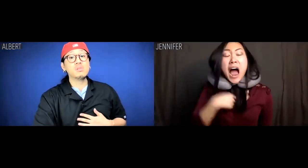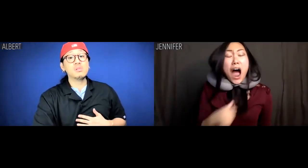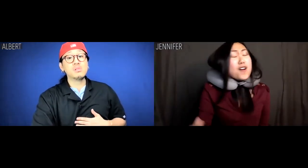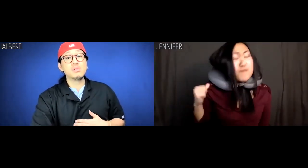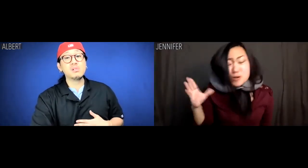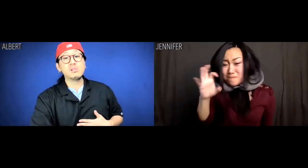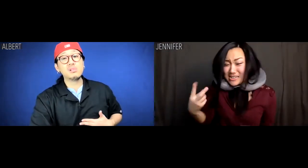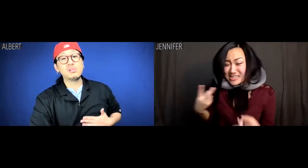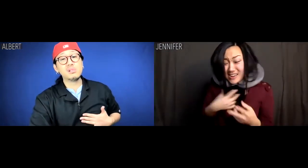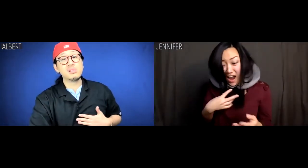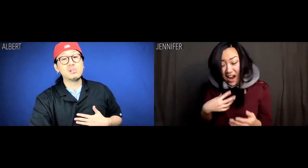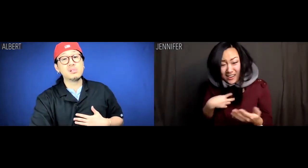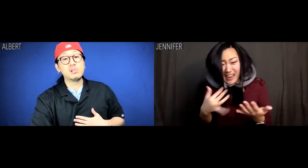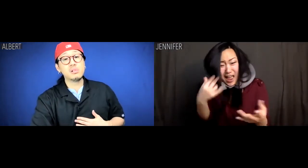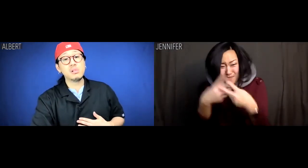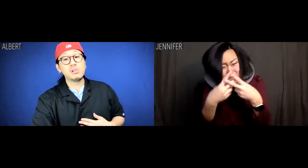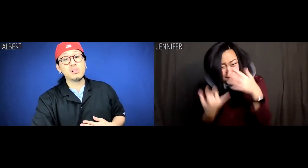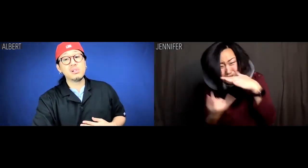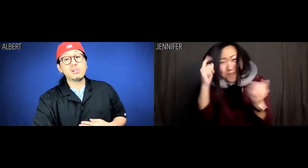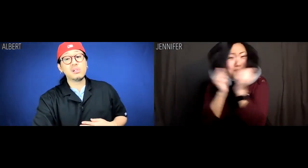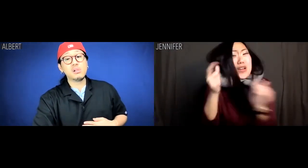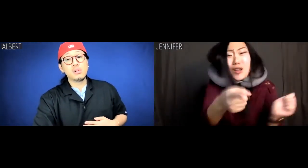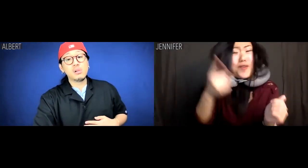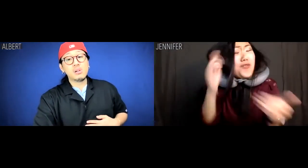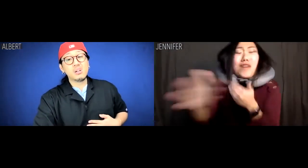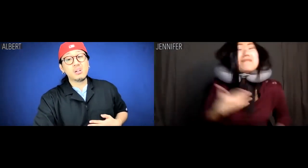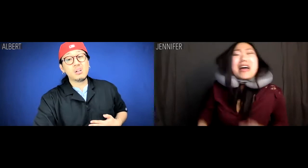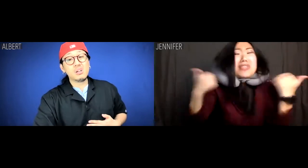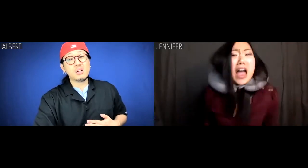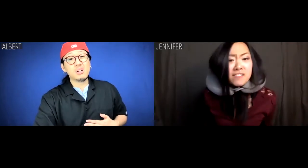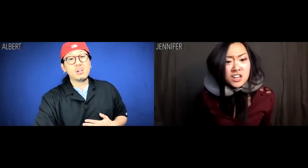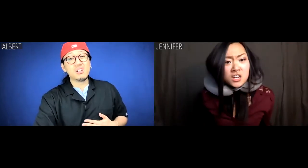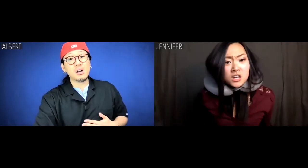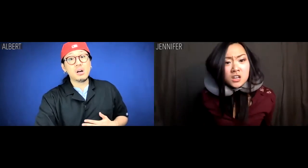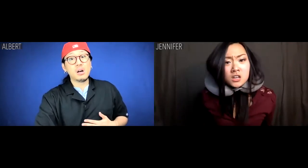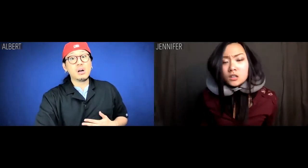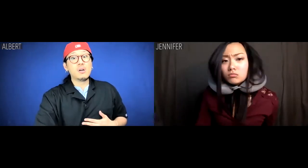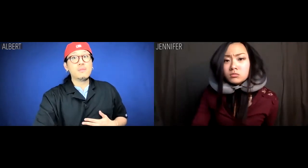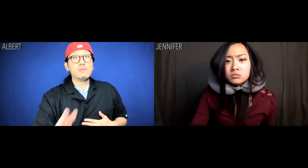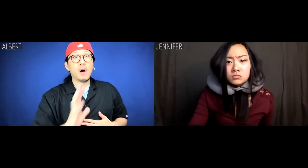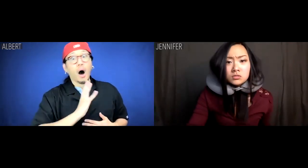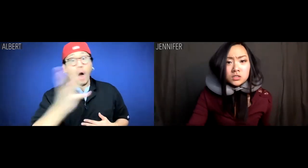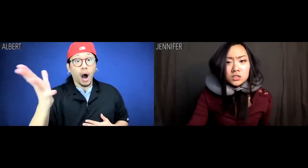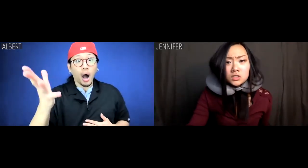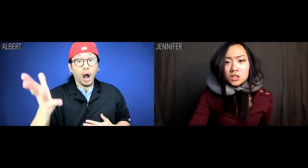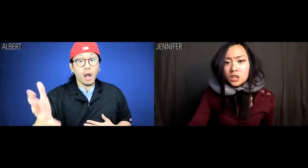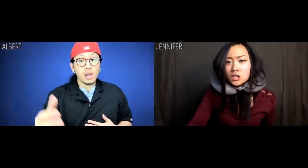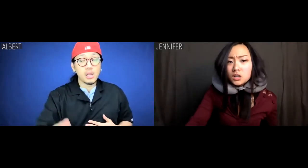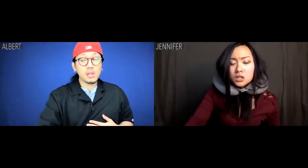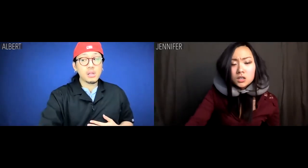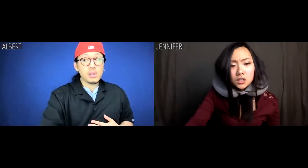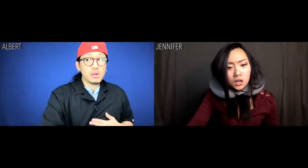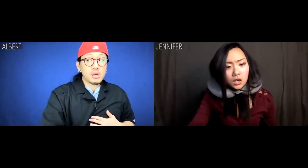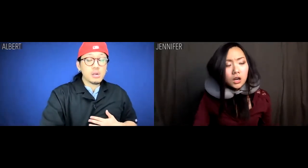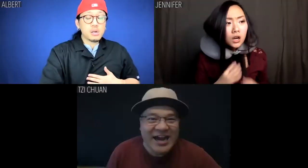because I refuse to be stuck in purgatory for the rest of my life with you. Albert: Fine.